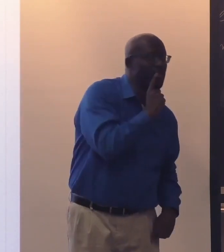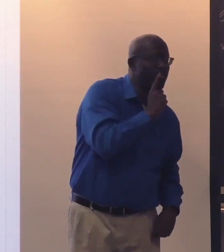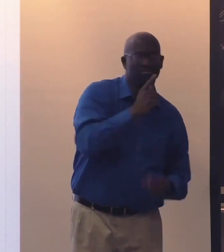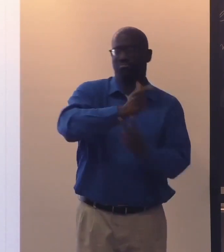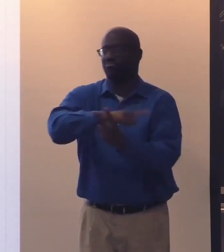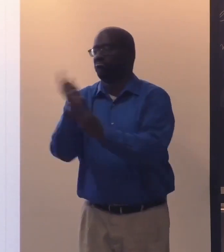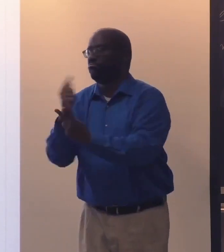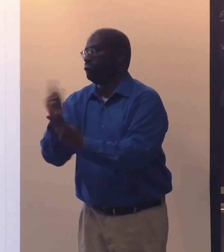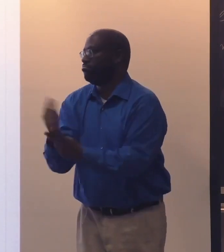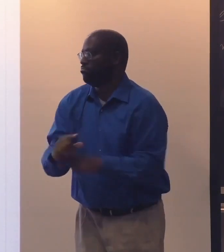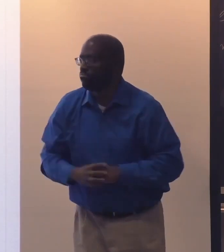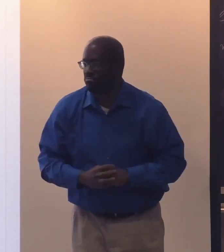Or it might be the other way around.